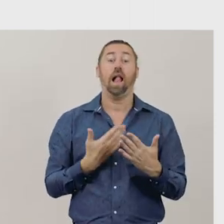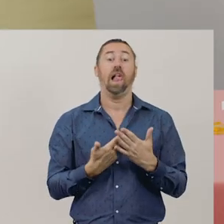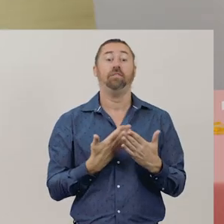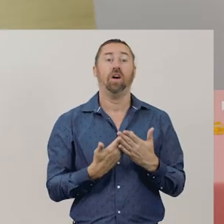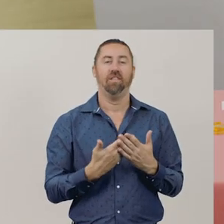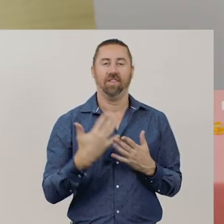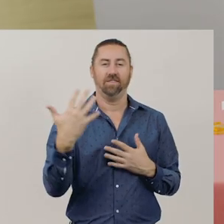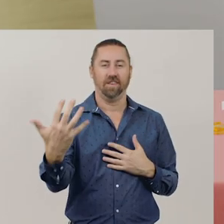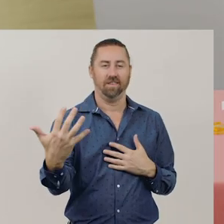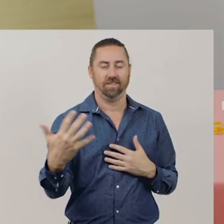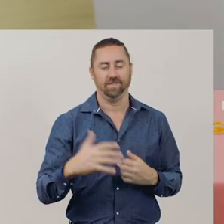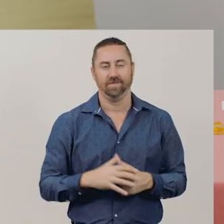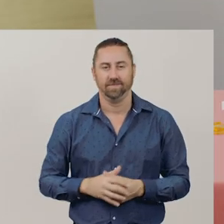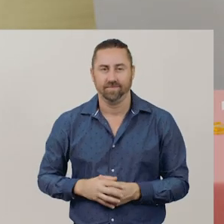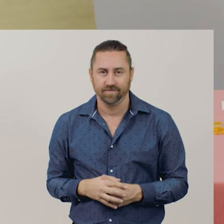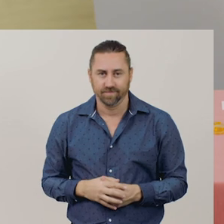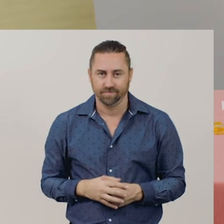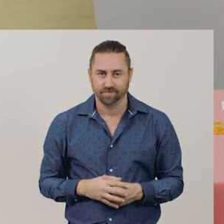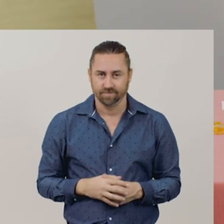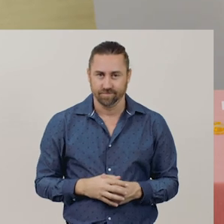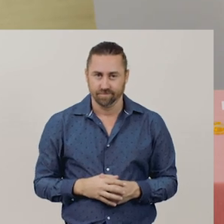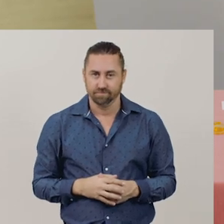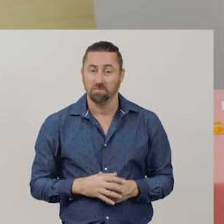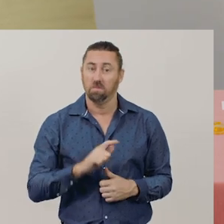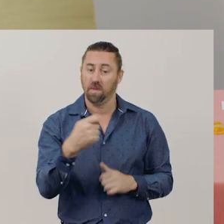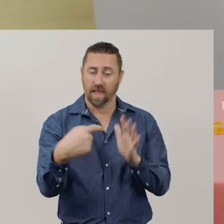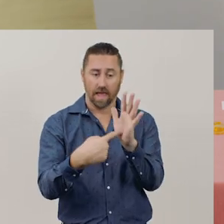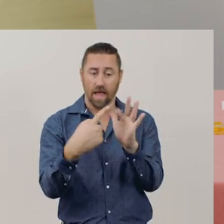The next strategy we’re going to look at is using a tens frame.